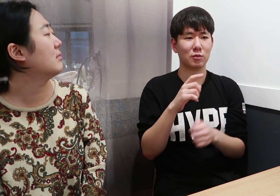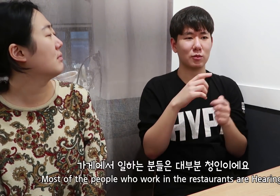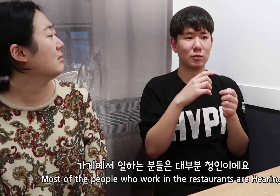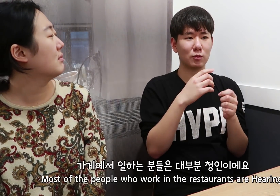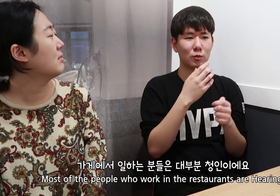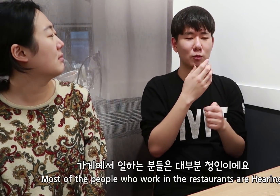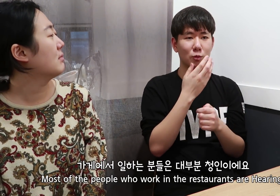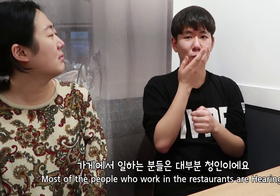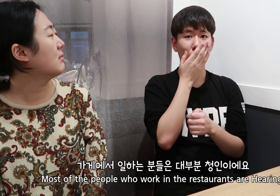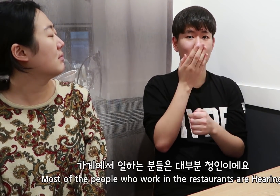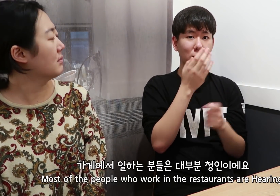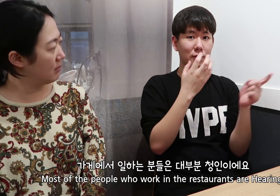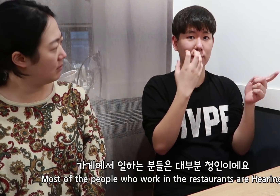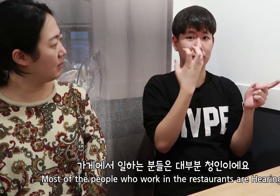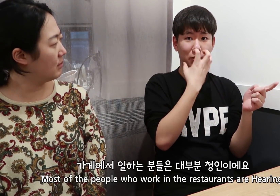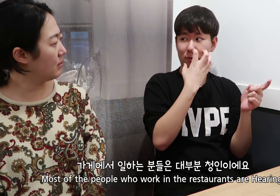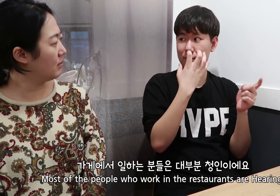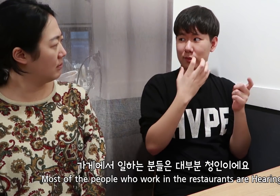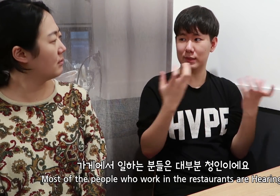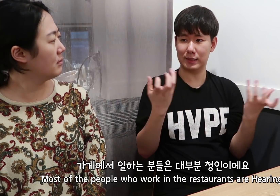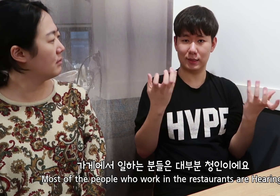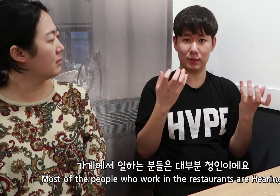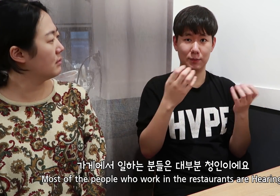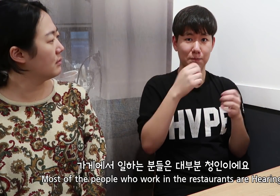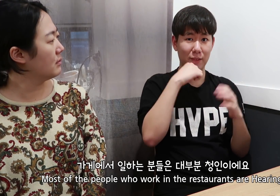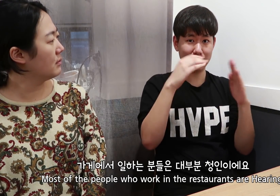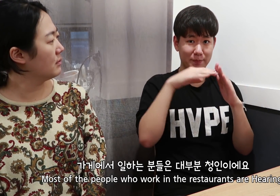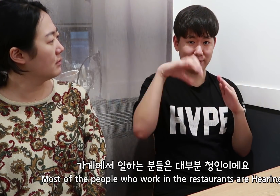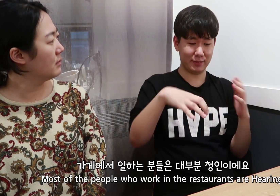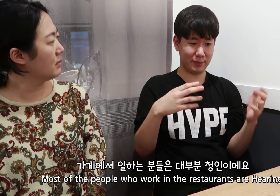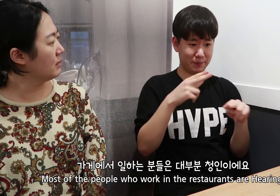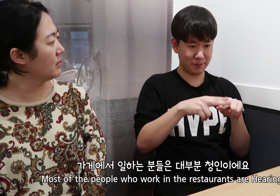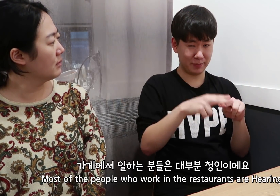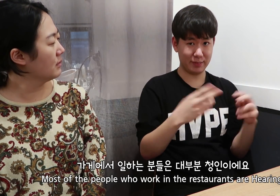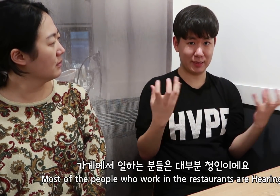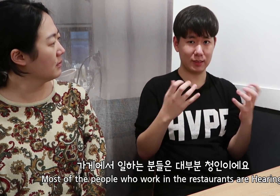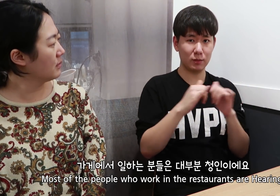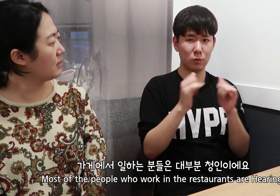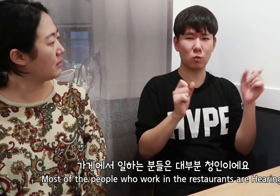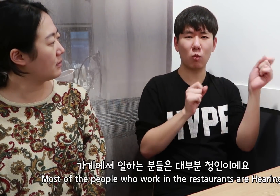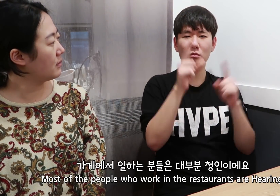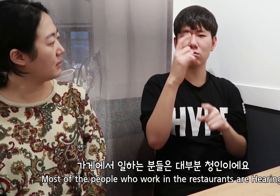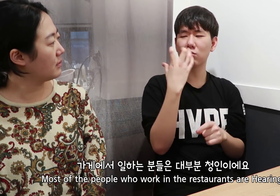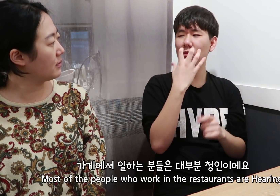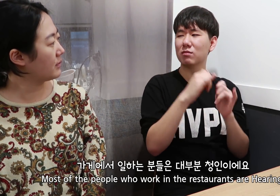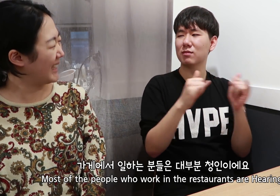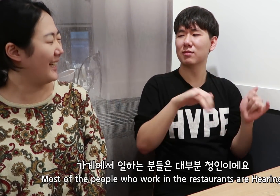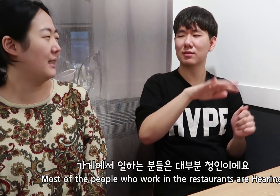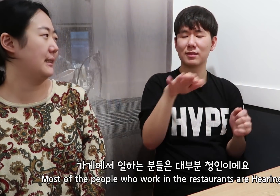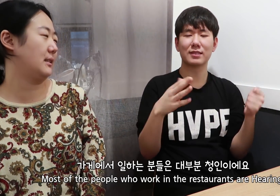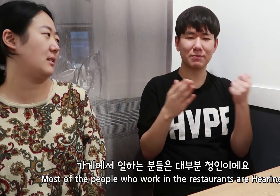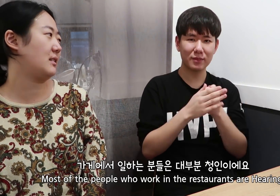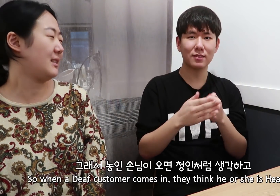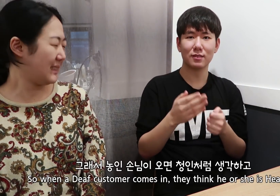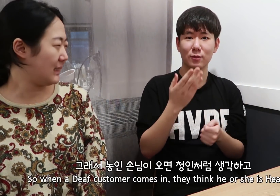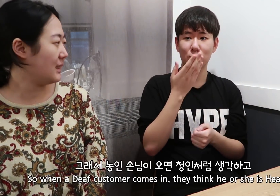Most of the people who work in the restaurants are Hearing.